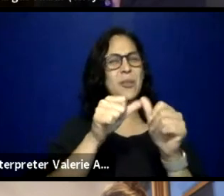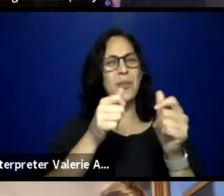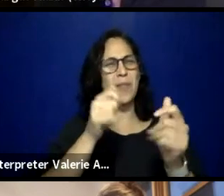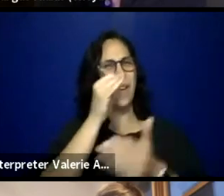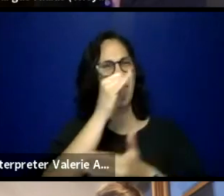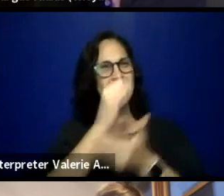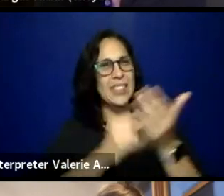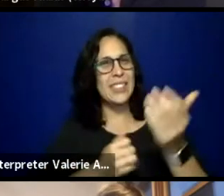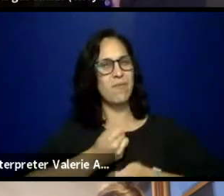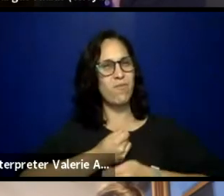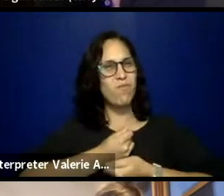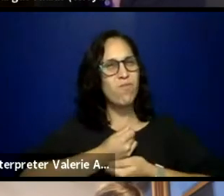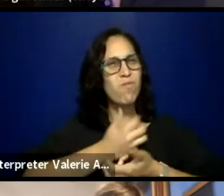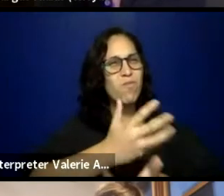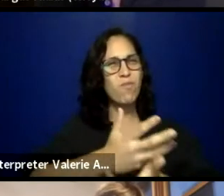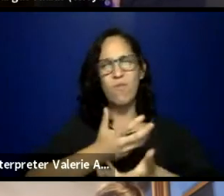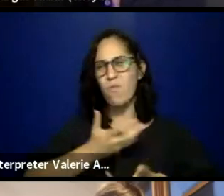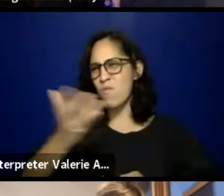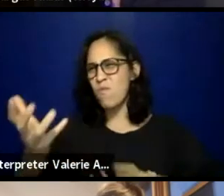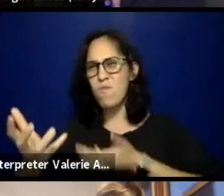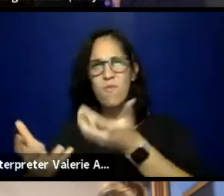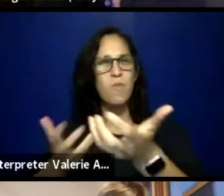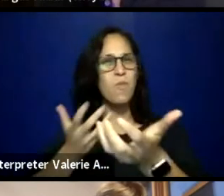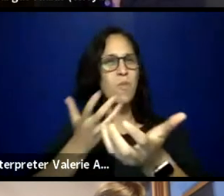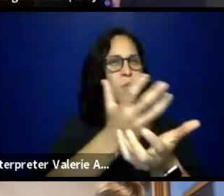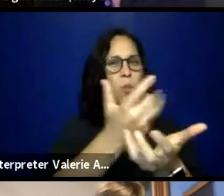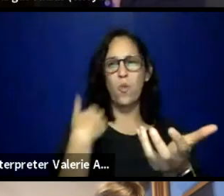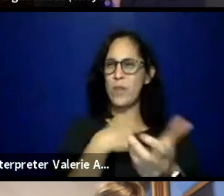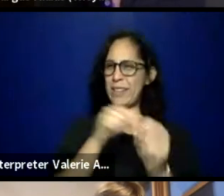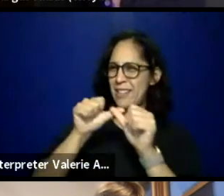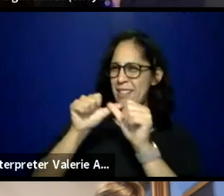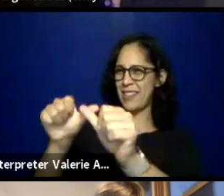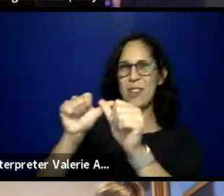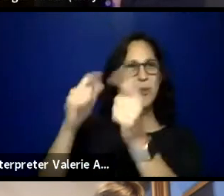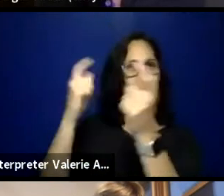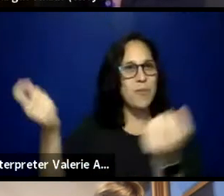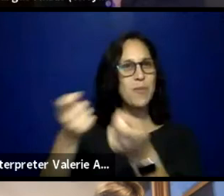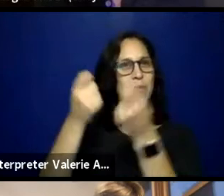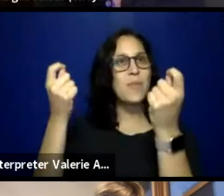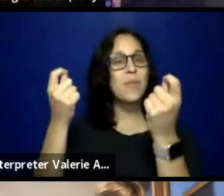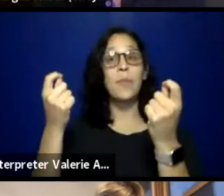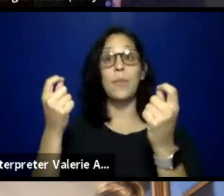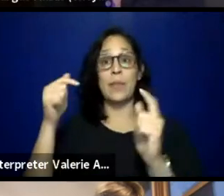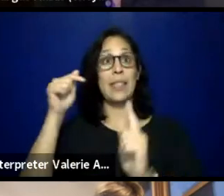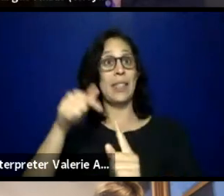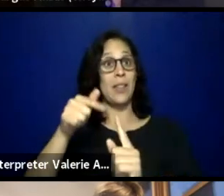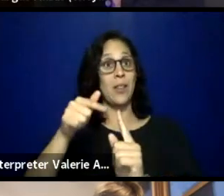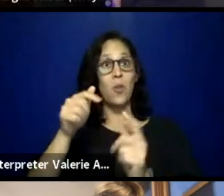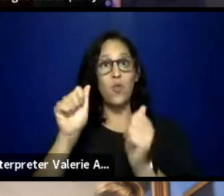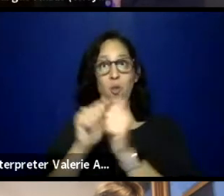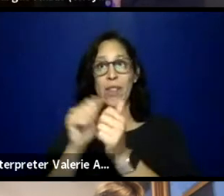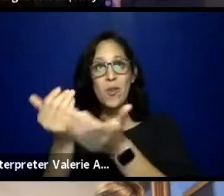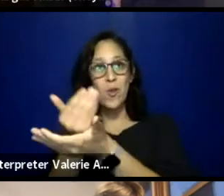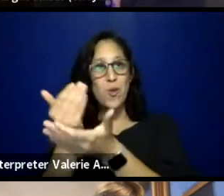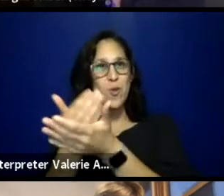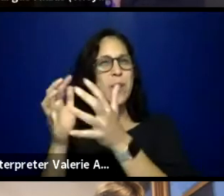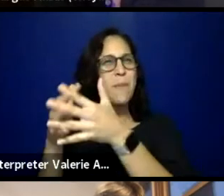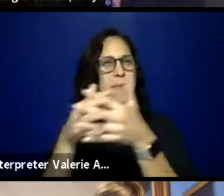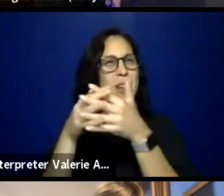presented through the New American Theatre Fest put on by In the Margin.